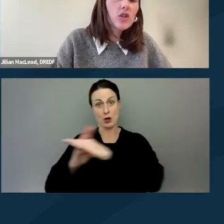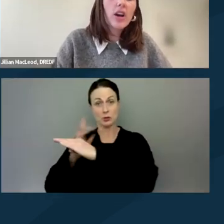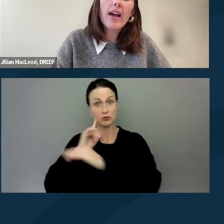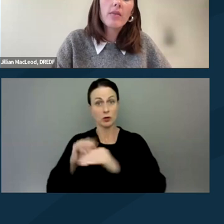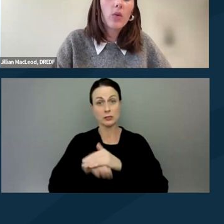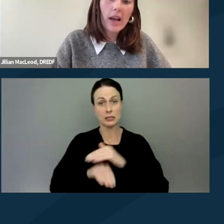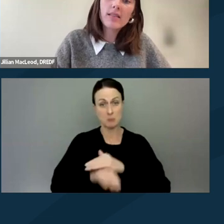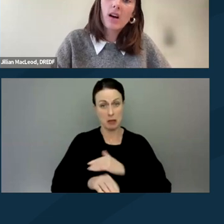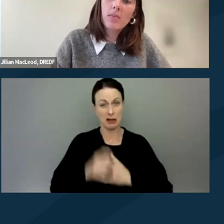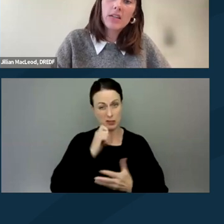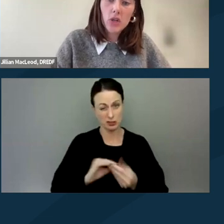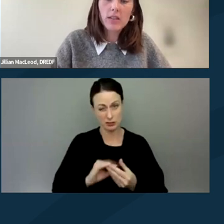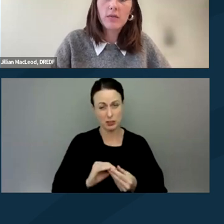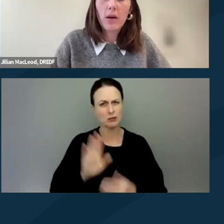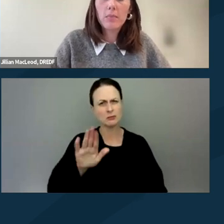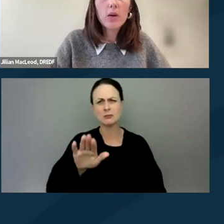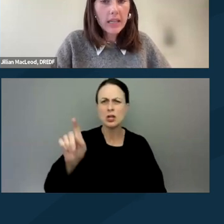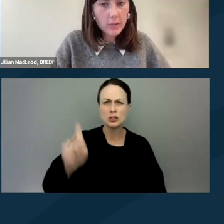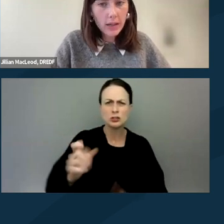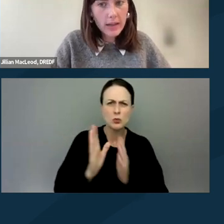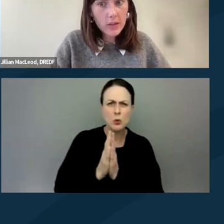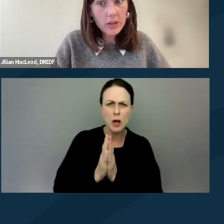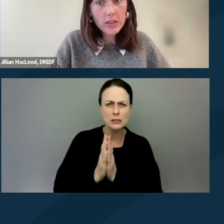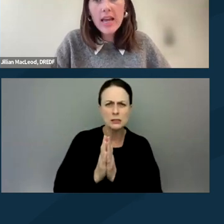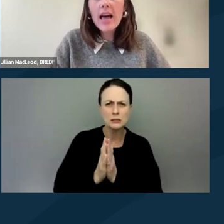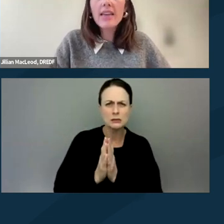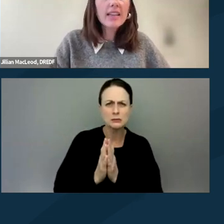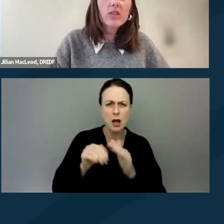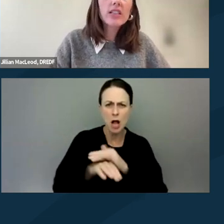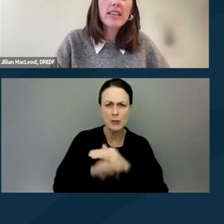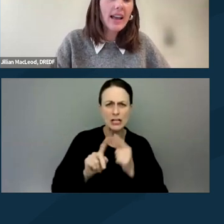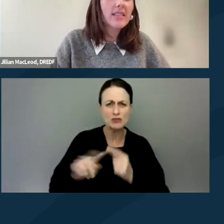should I request accommodations from protest organizers? And the answer is yes.